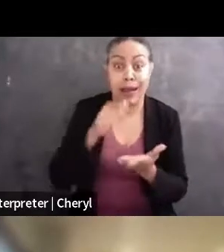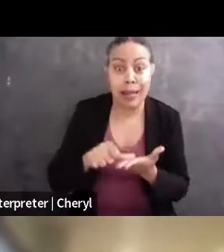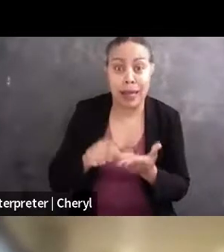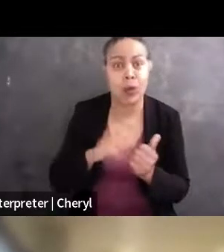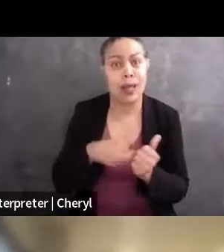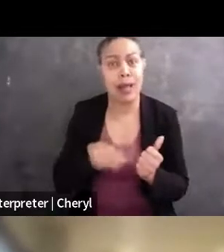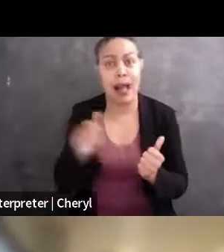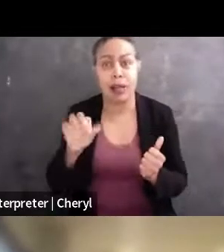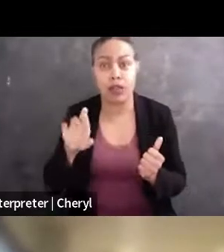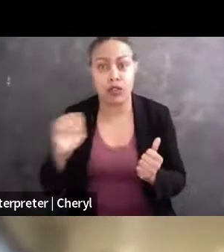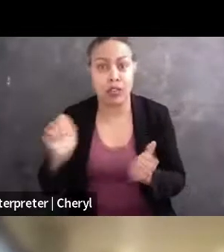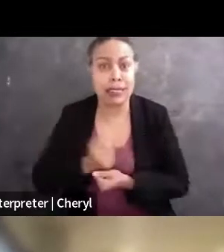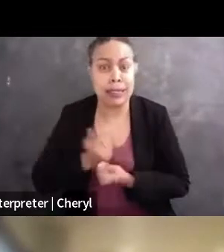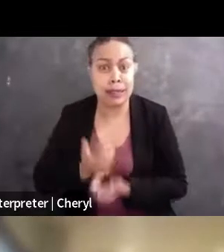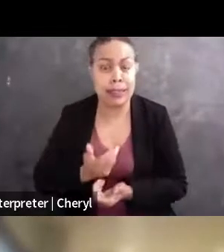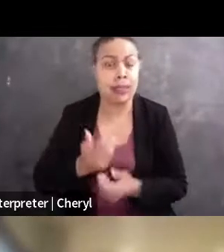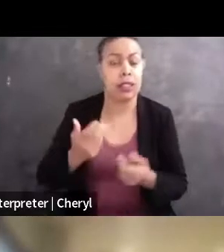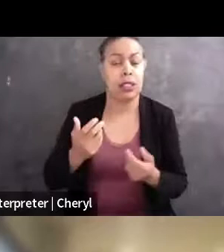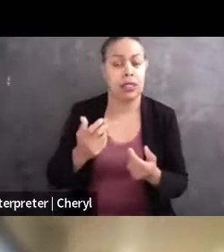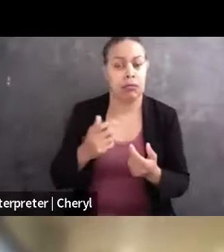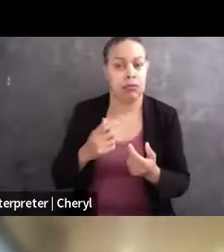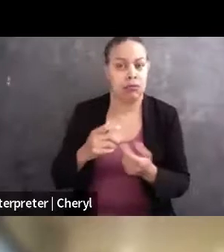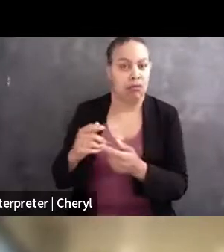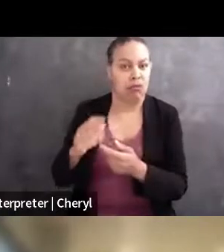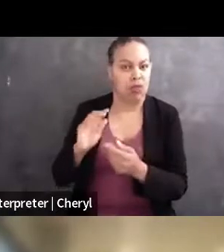and free expression nationwide organizations